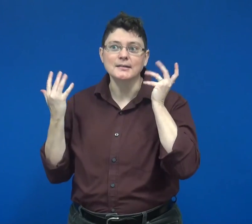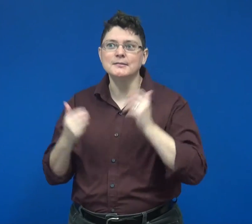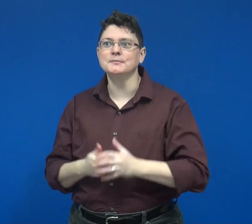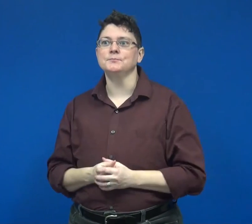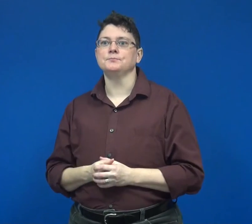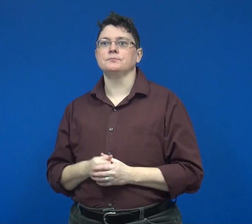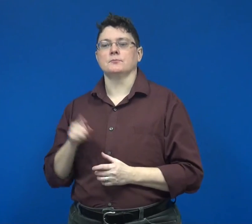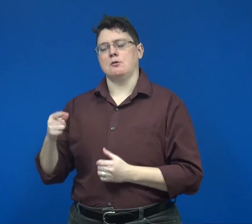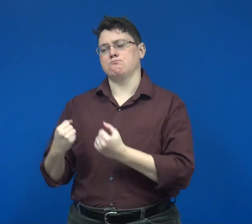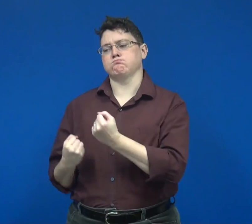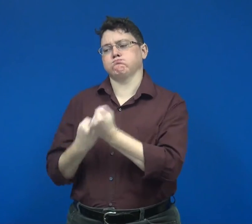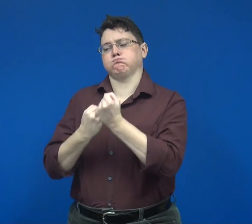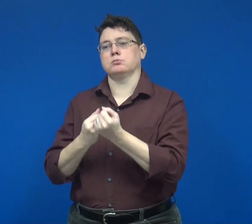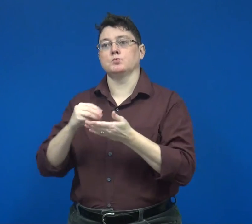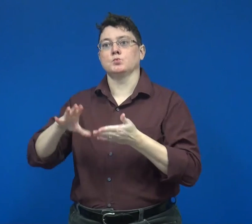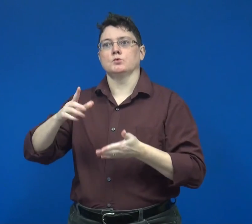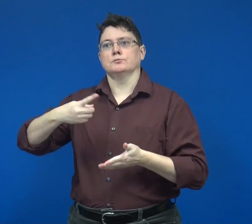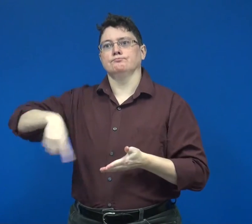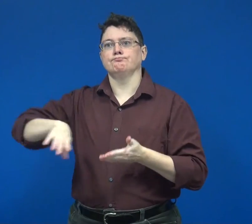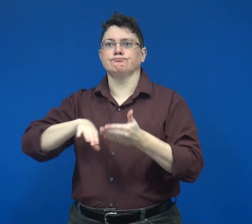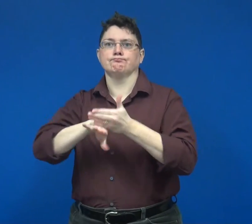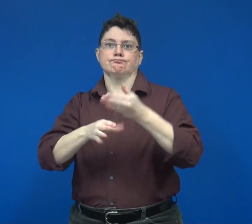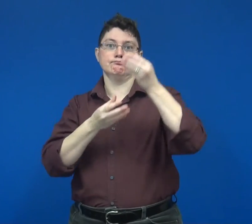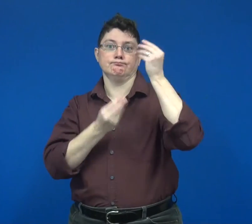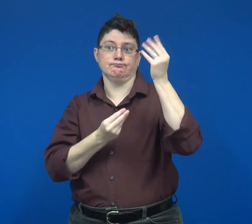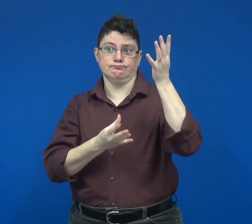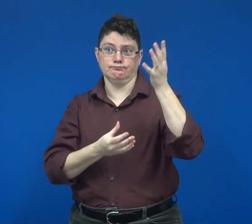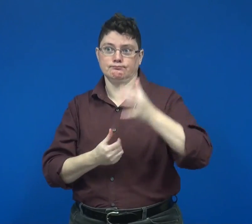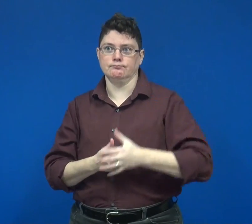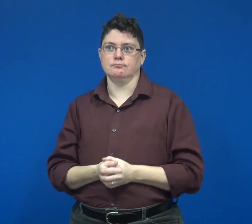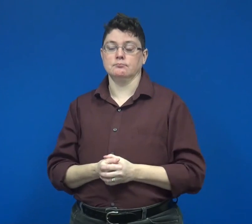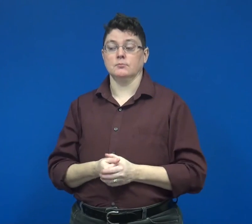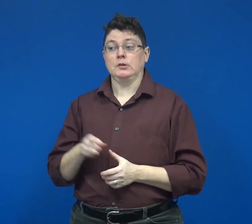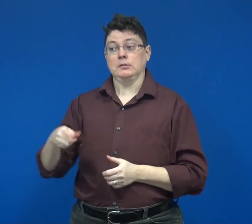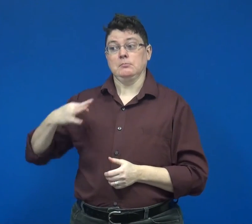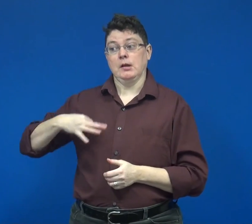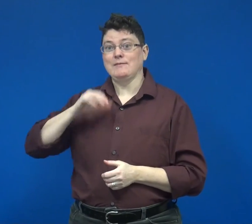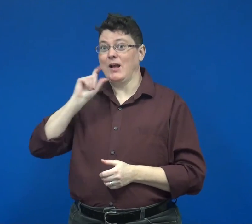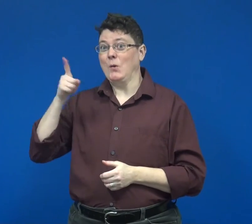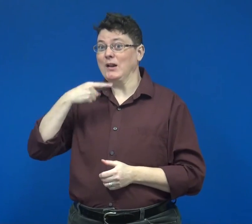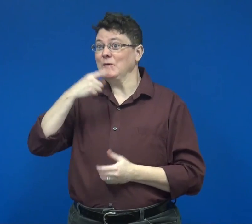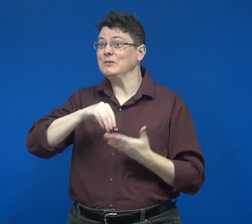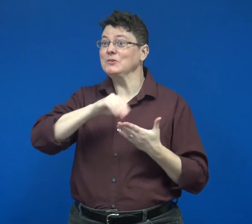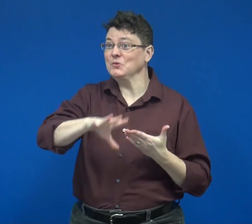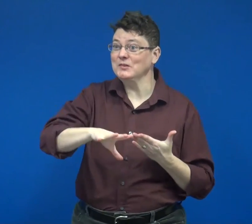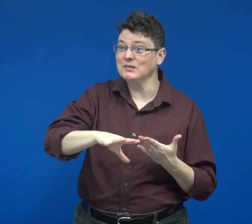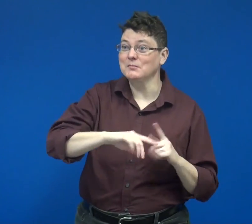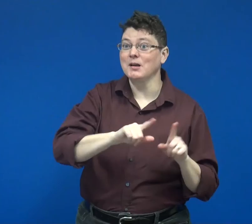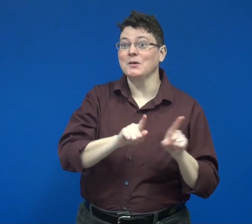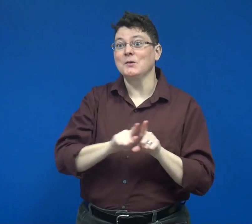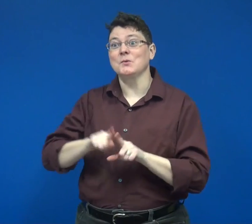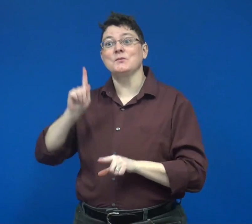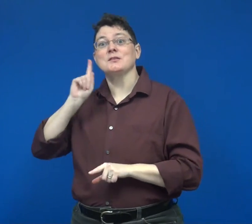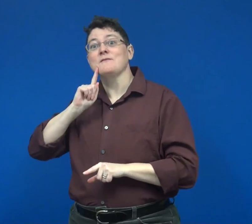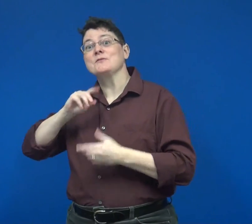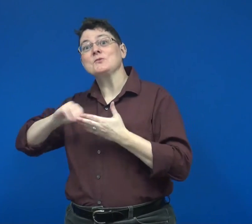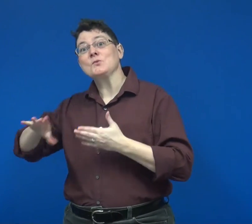This would support students’ access to the content. This would not only benefit hearing students